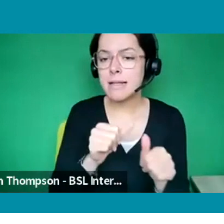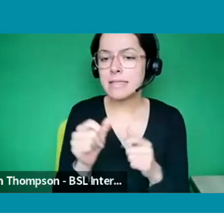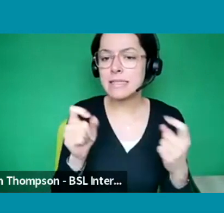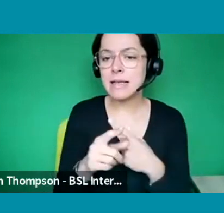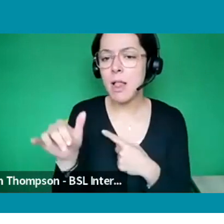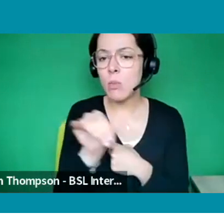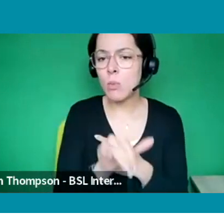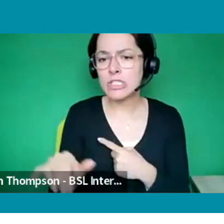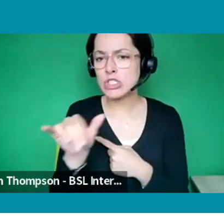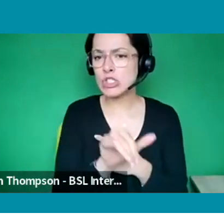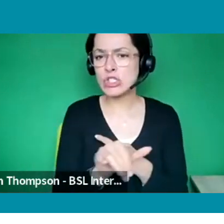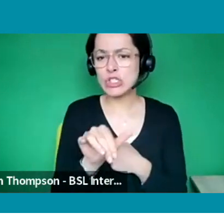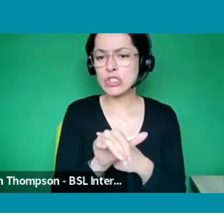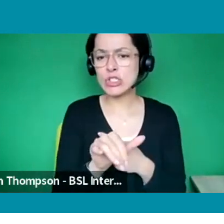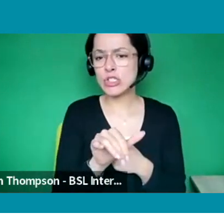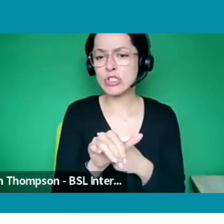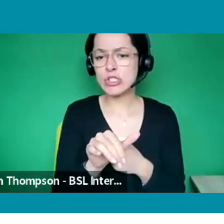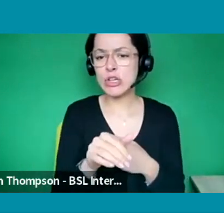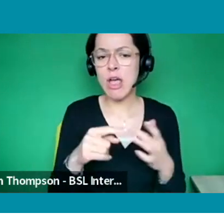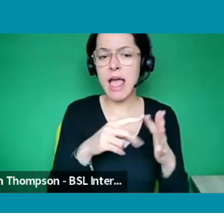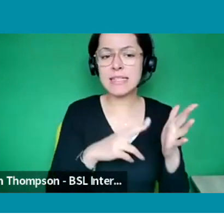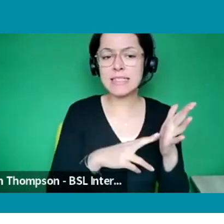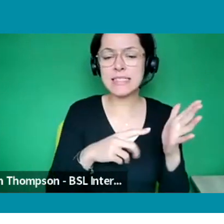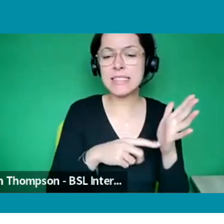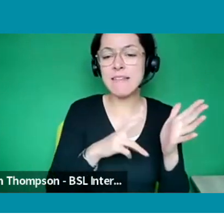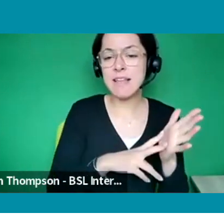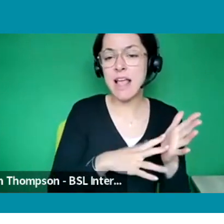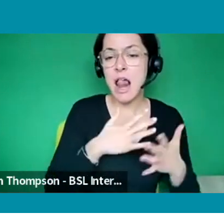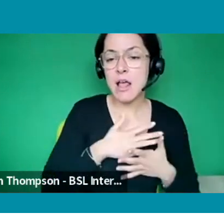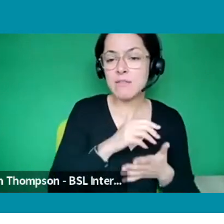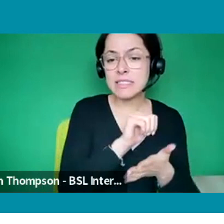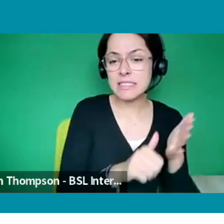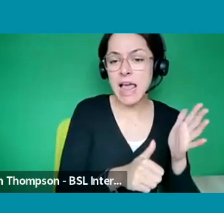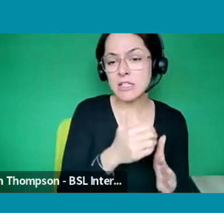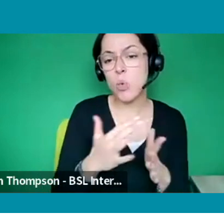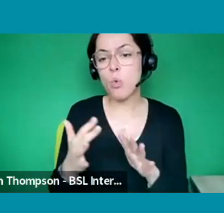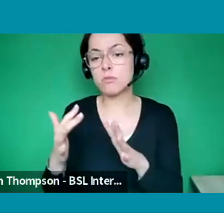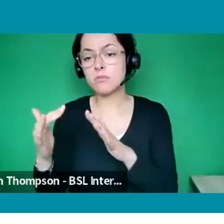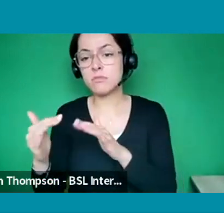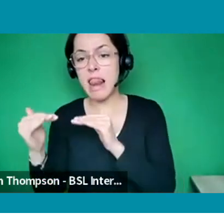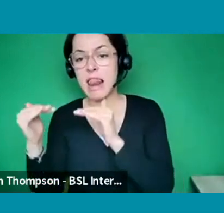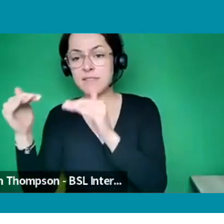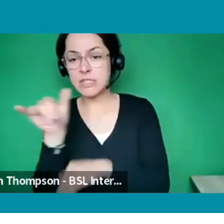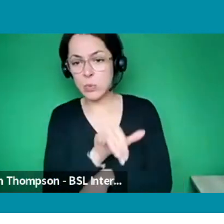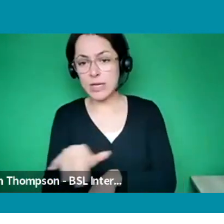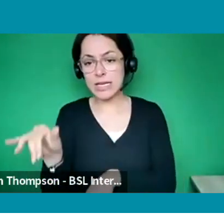regarding future opportunities at Lifted? I'd say come directly to us (at Lifted) because if you are particularly interested in Lifted